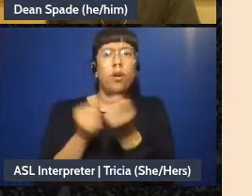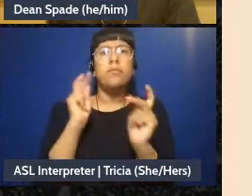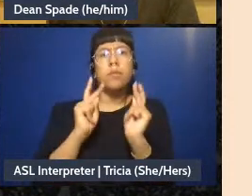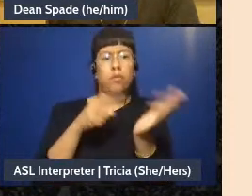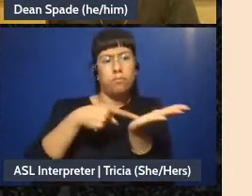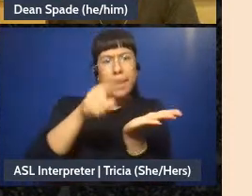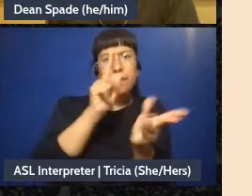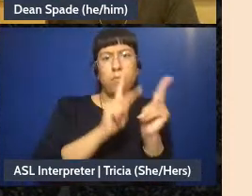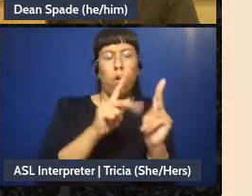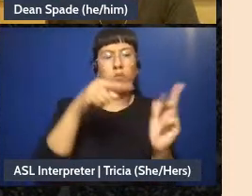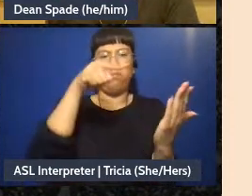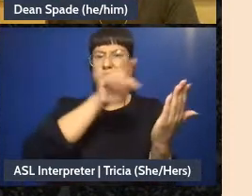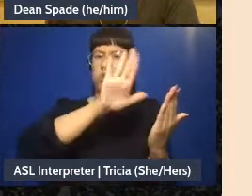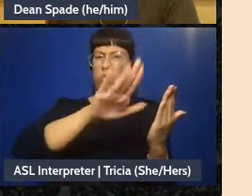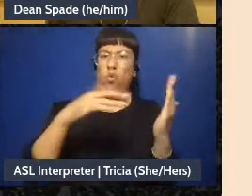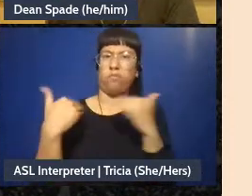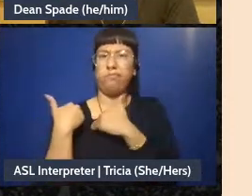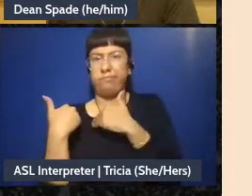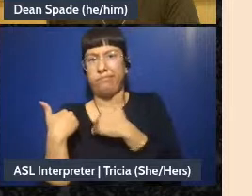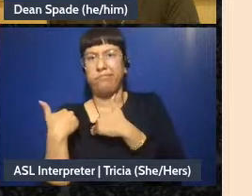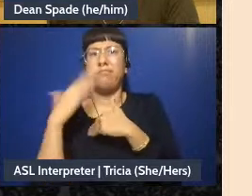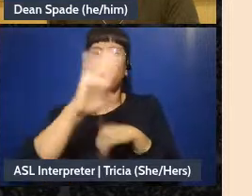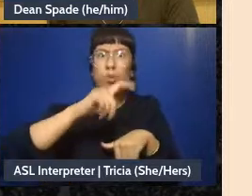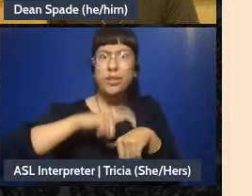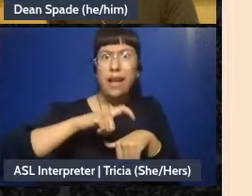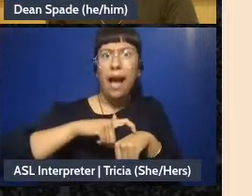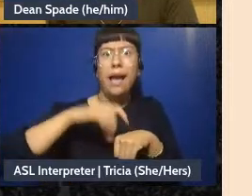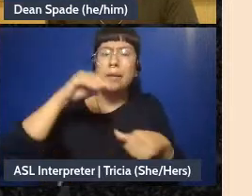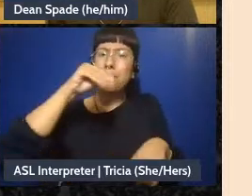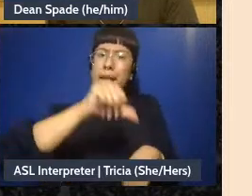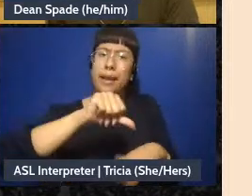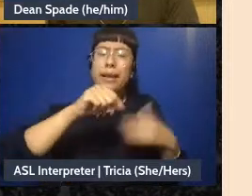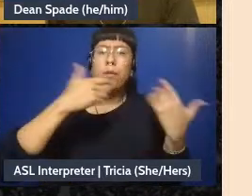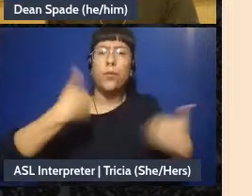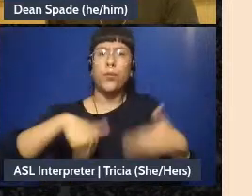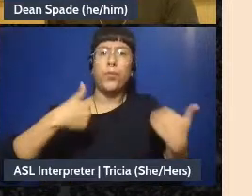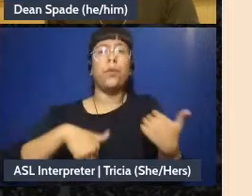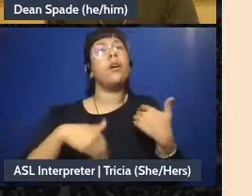know what they're supposed to do with their time when there's a lot probably being asked of them,